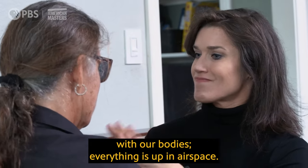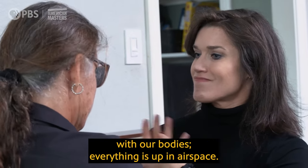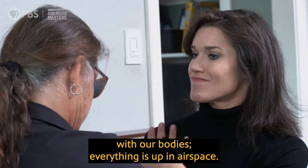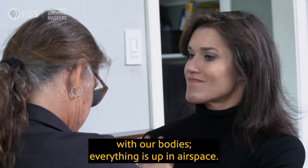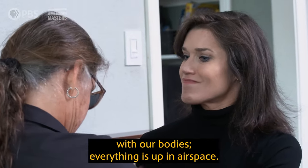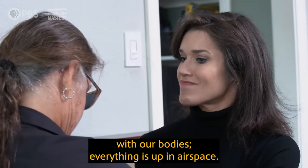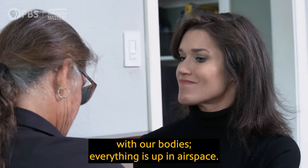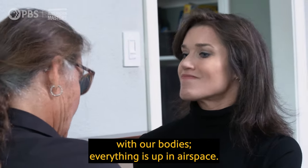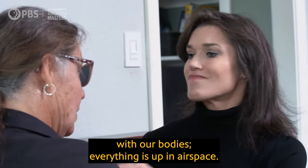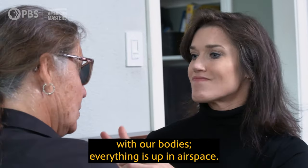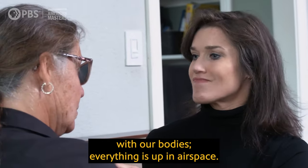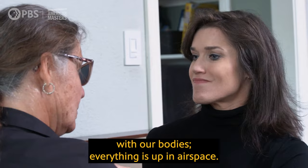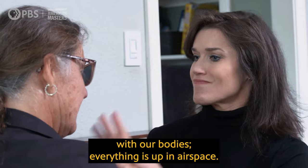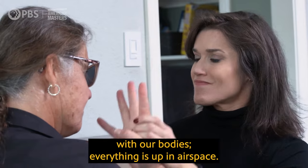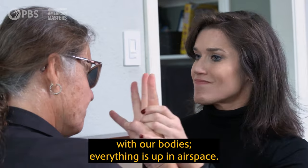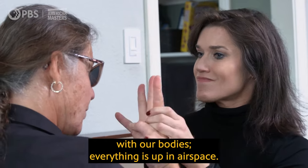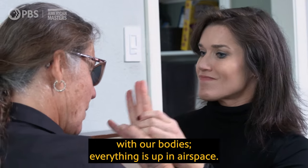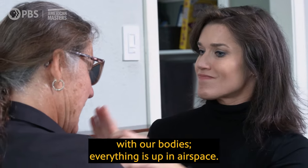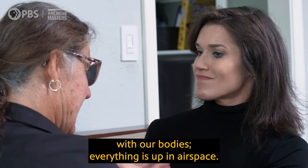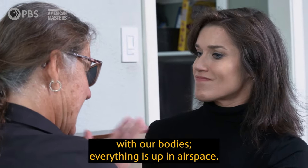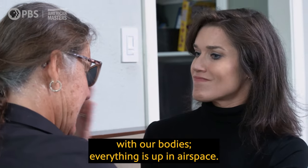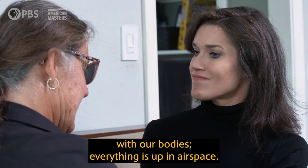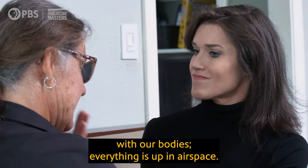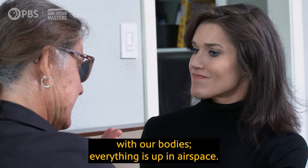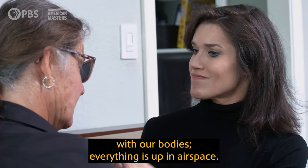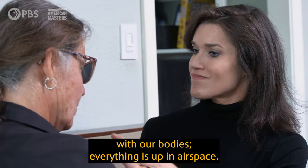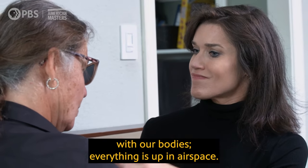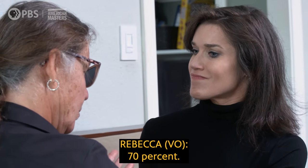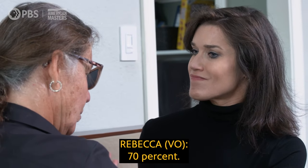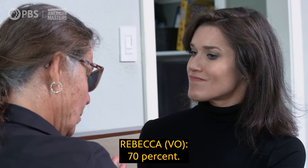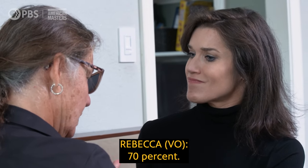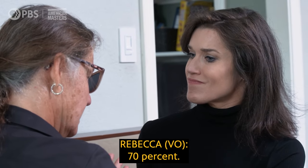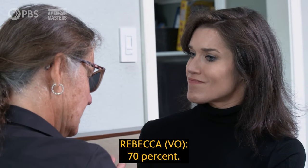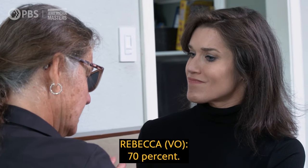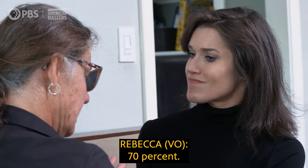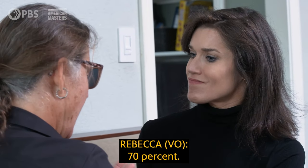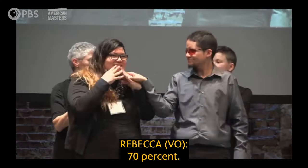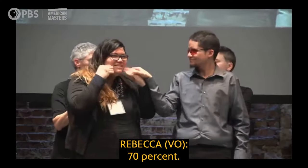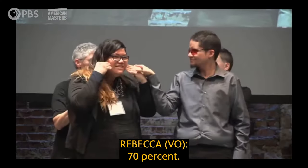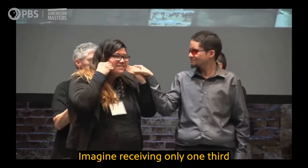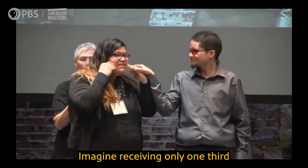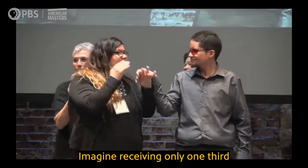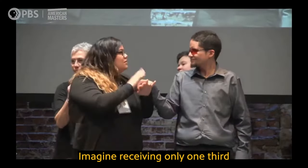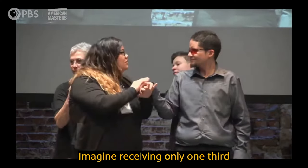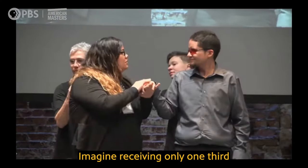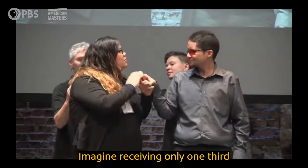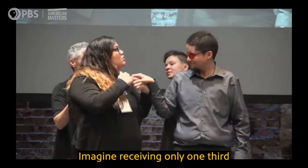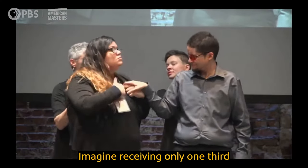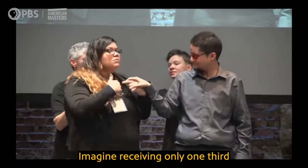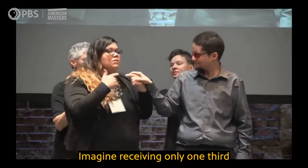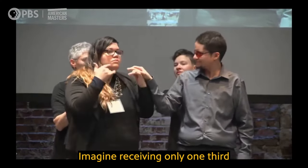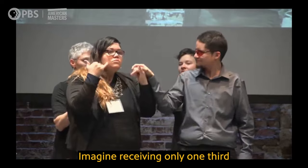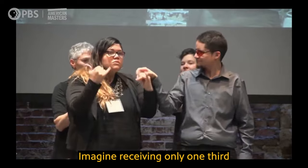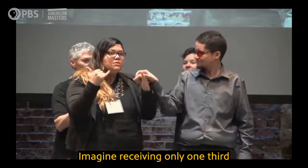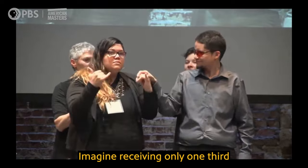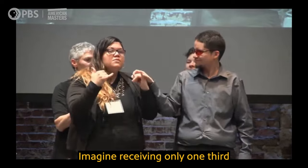with our bodies; everything is up in airspace. REBECCA (VO): 70 percent. Imagine receiving only one third